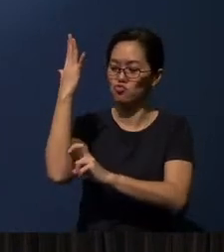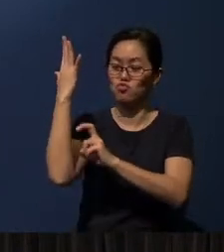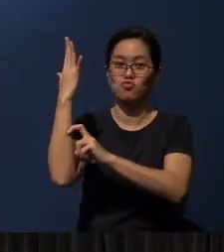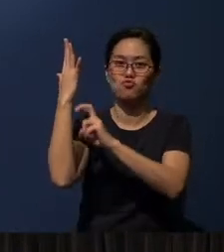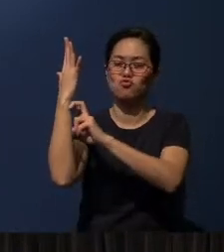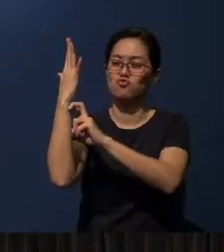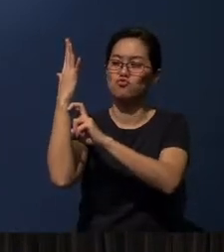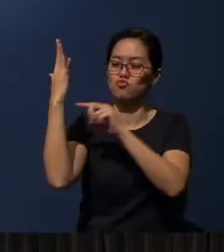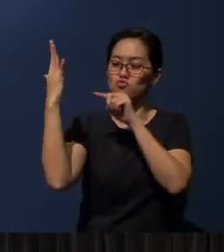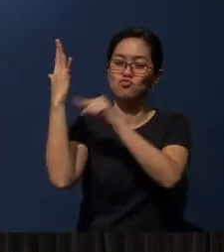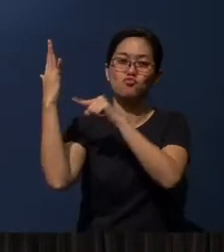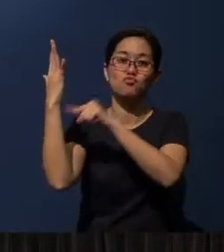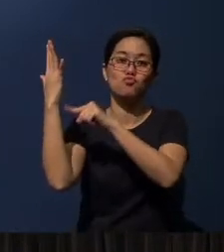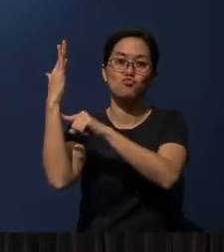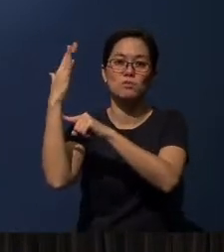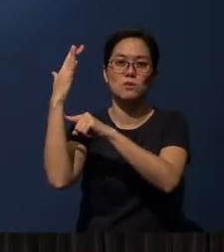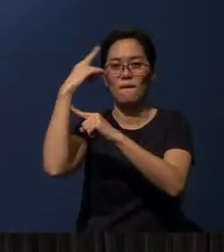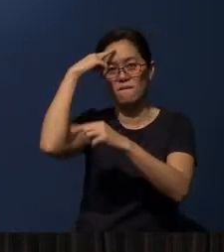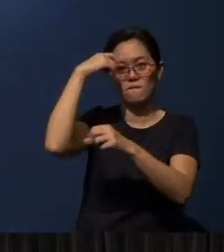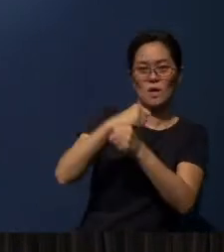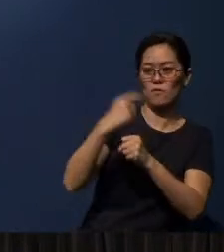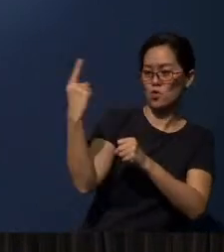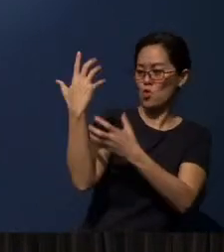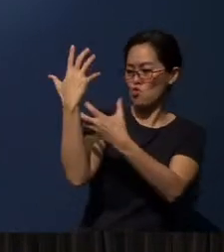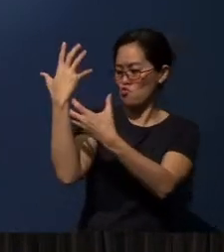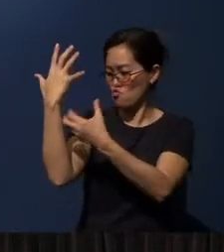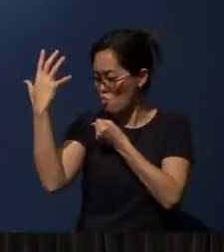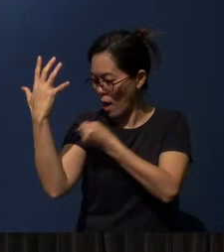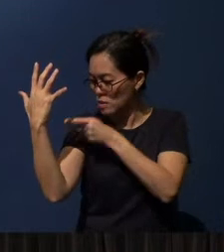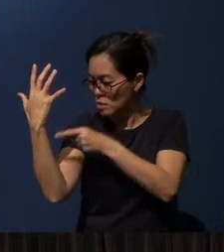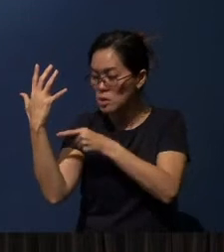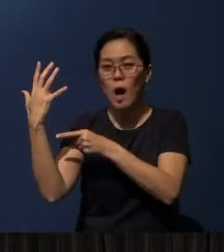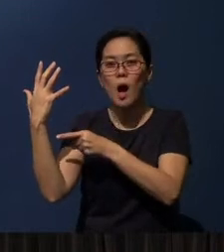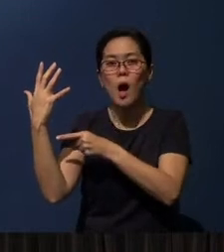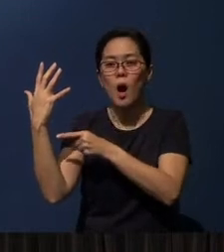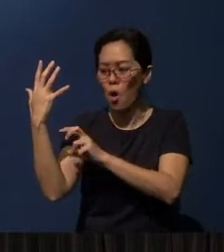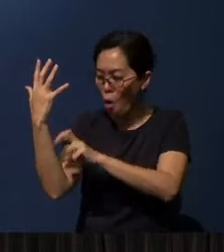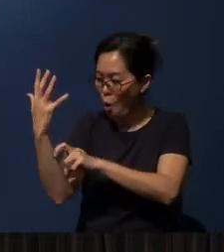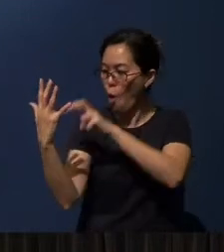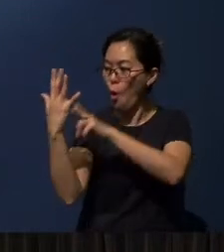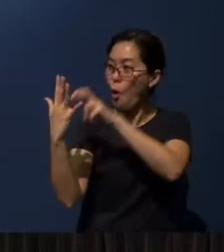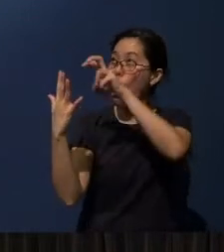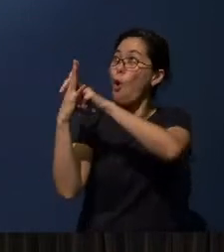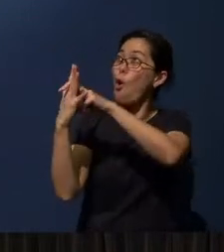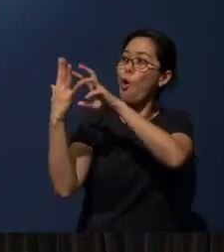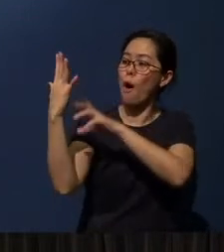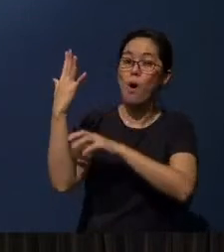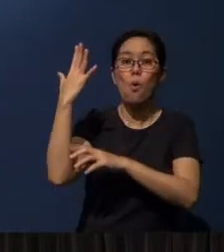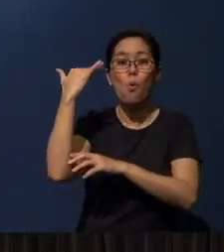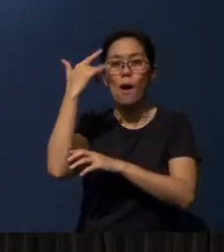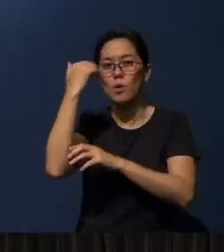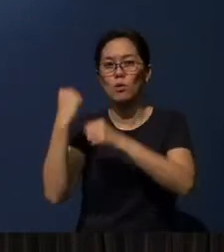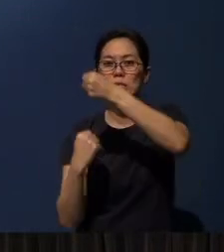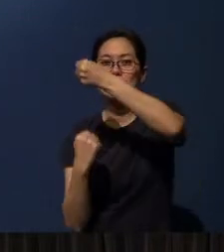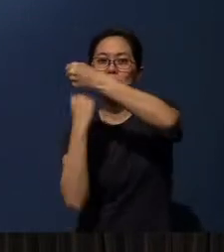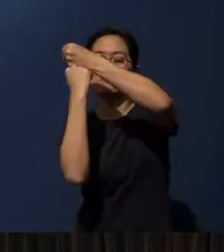It can be an object of faith. As you trust it more, you realize that you can even jump on it because it can support your weight.